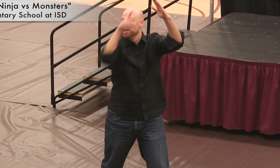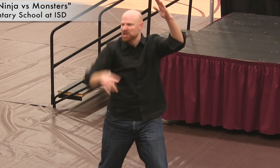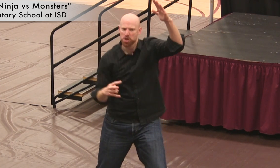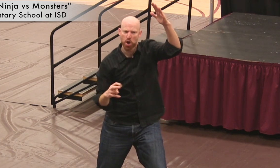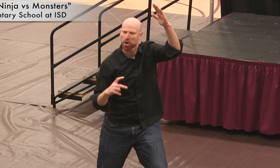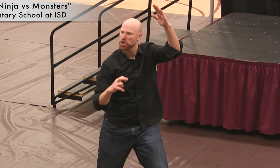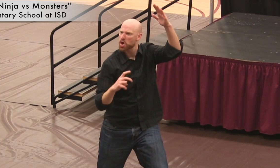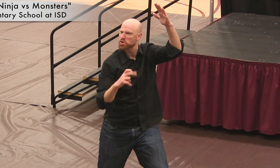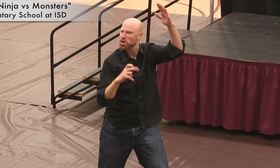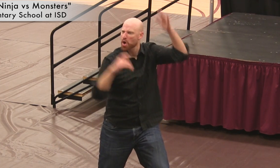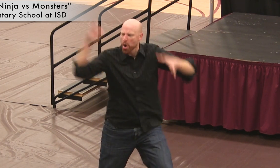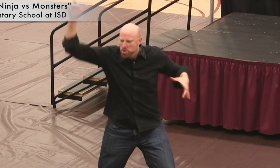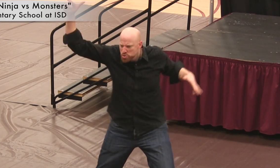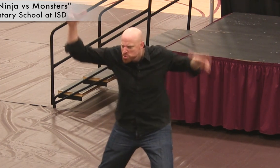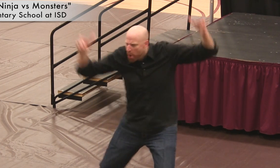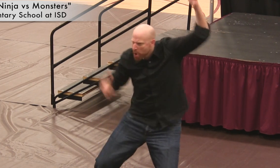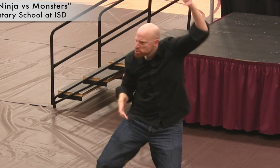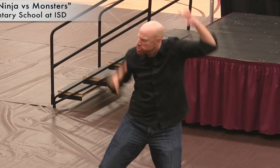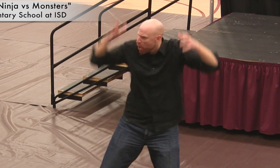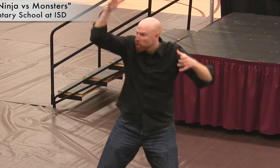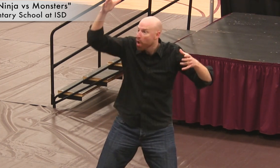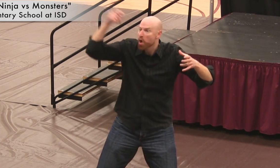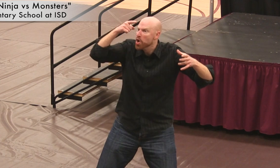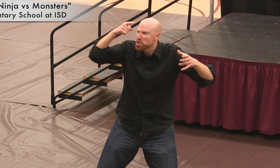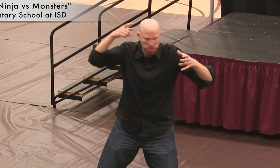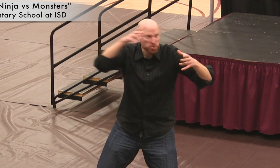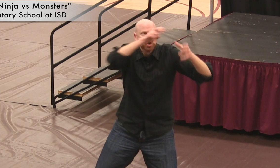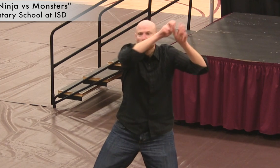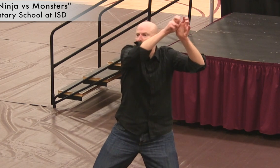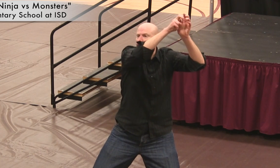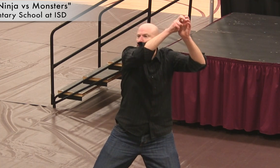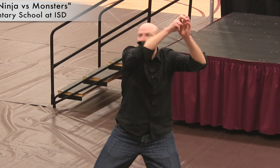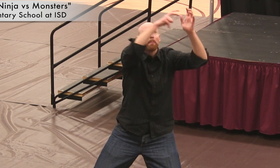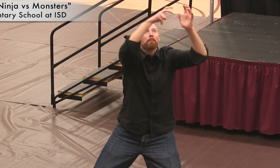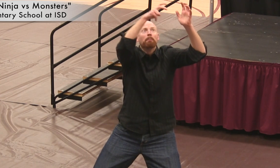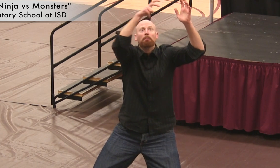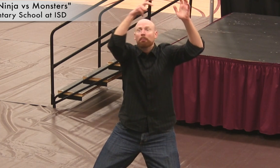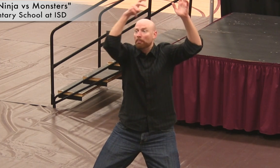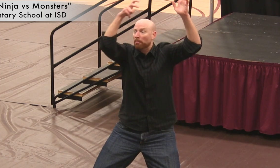the Empire State building? Well, he jumps down